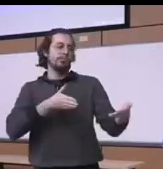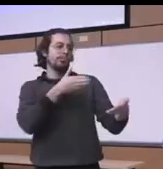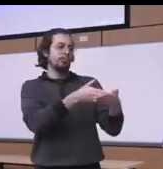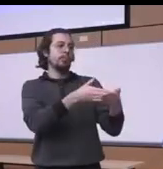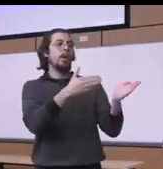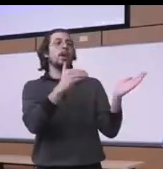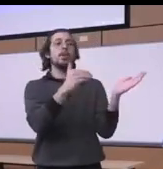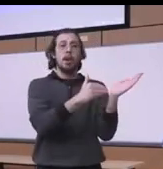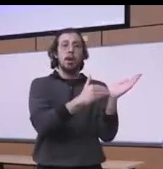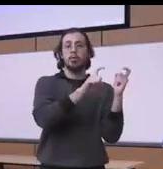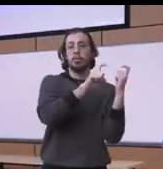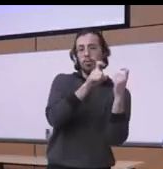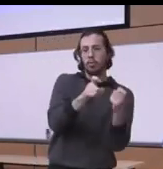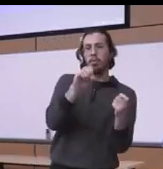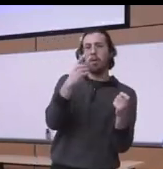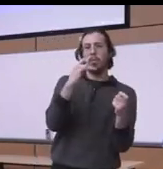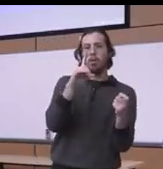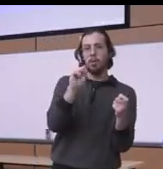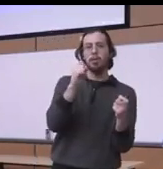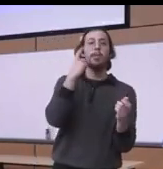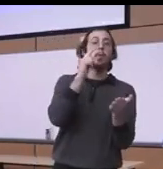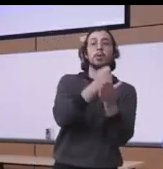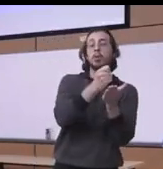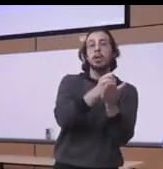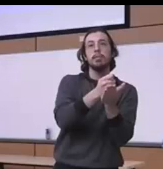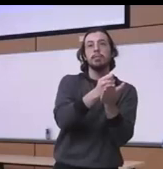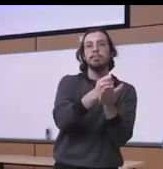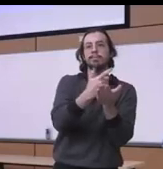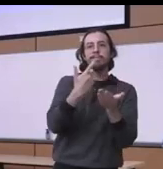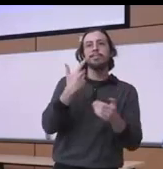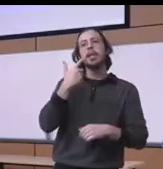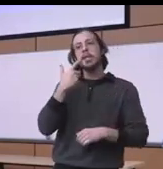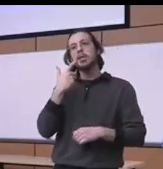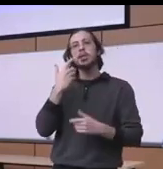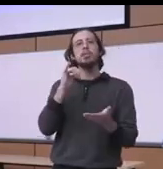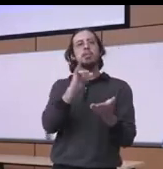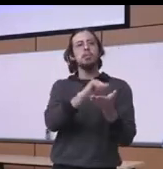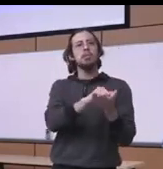the treatment of you know addiction or period addiction and there was a provision protecting